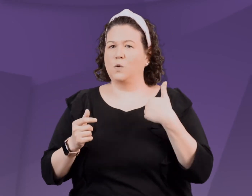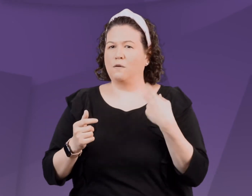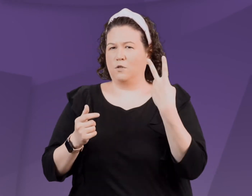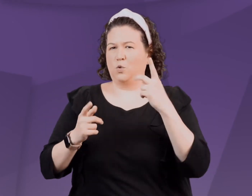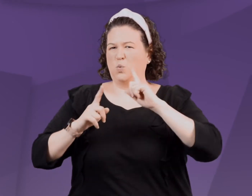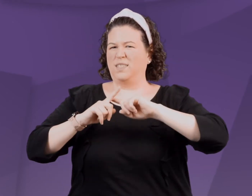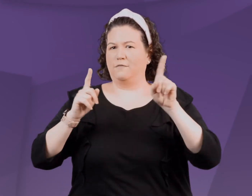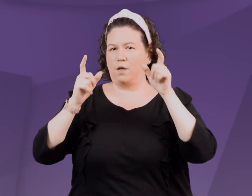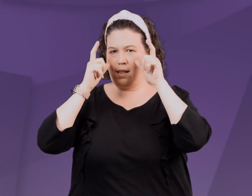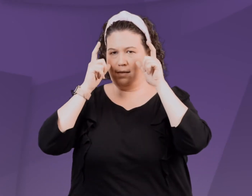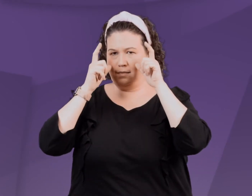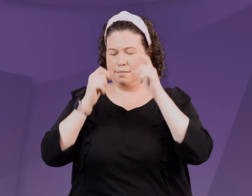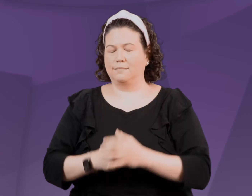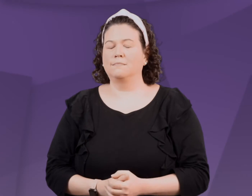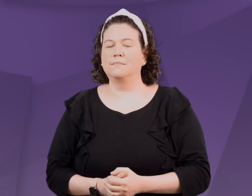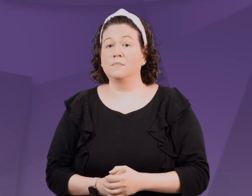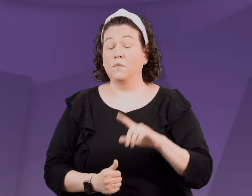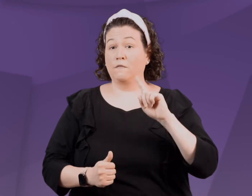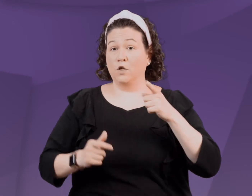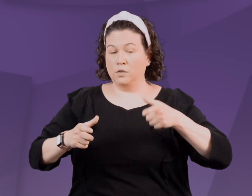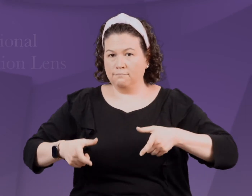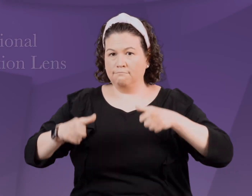of different pairs of glasses, two pairs.